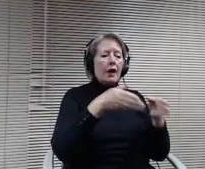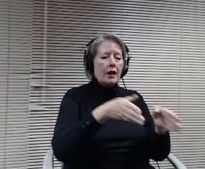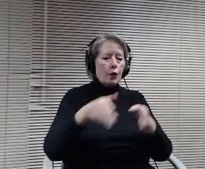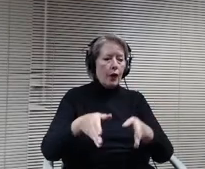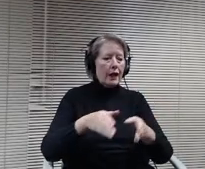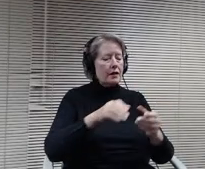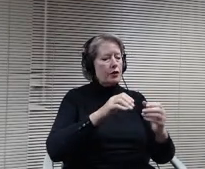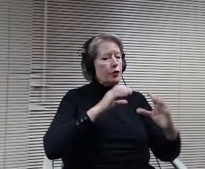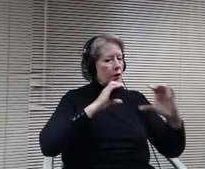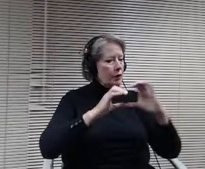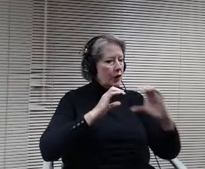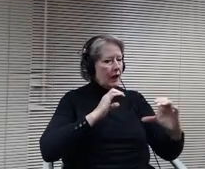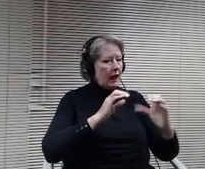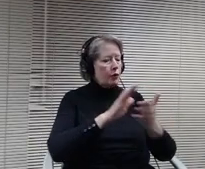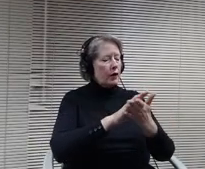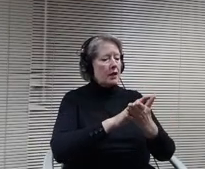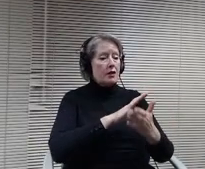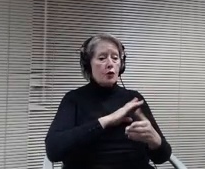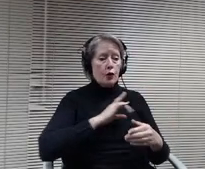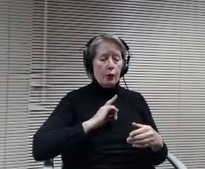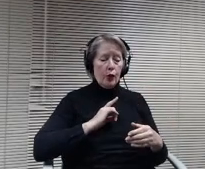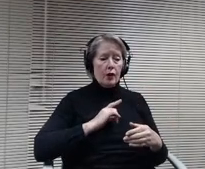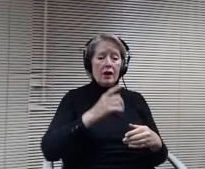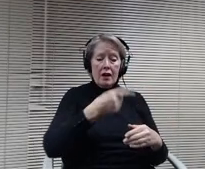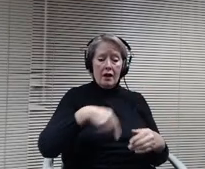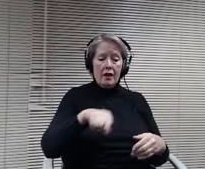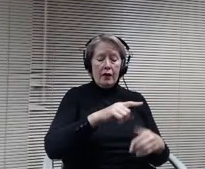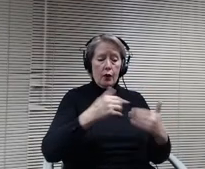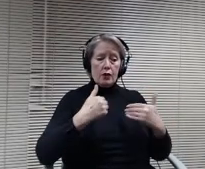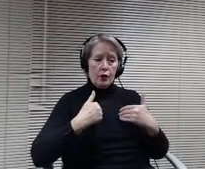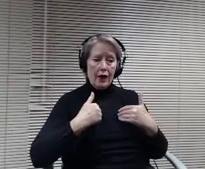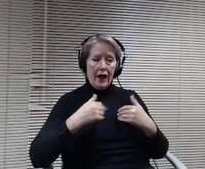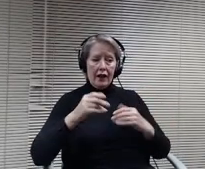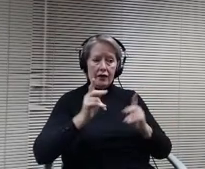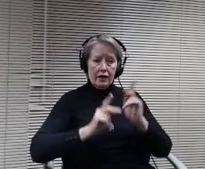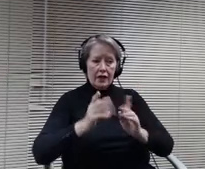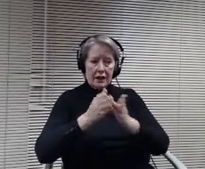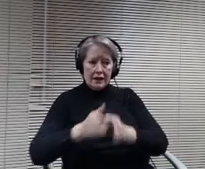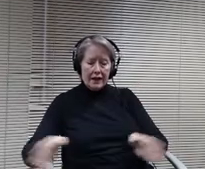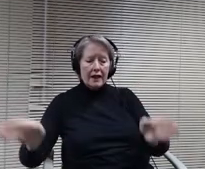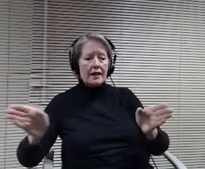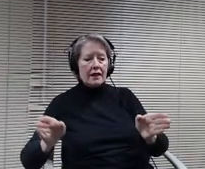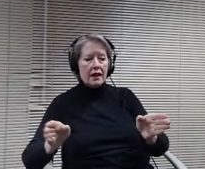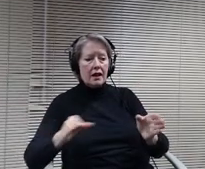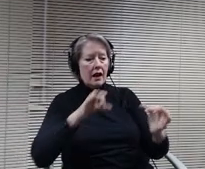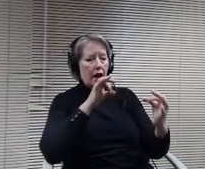to provide citizen input or community comments do so with the intention of their remarks being made publicly.